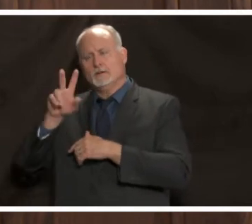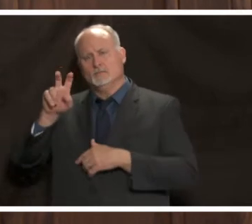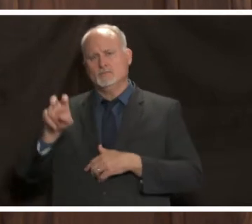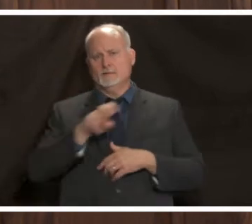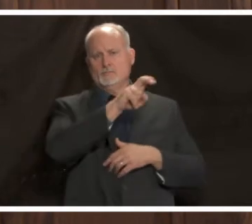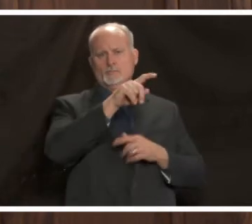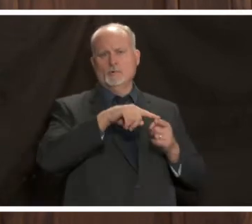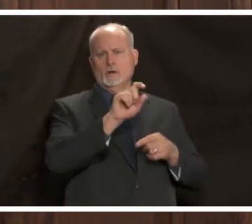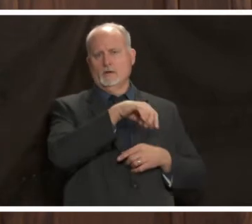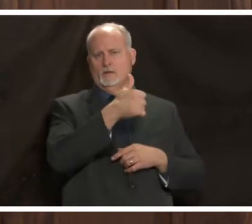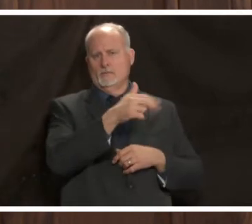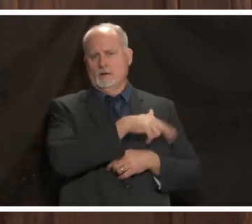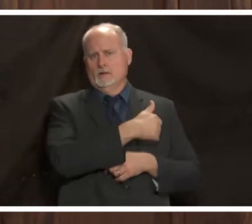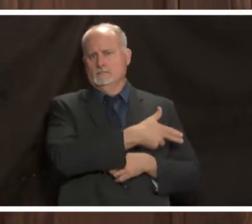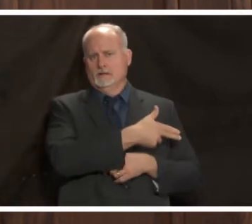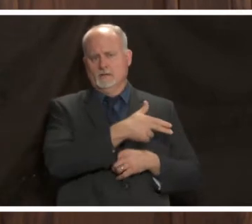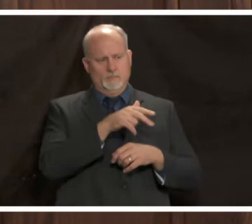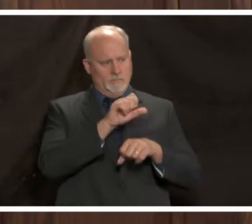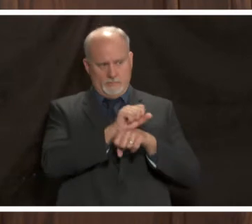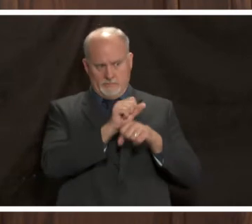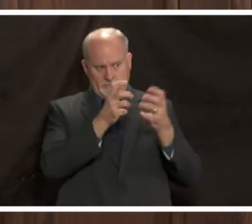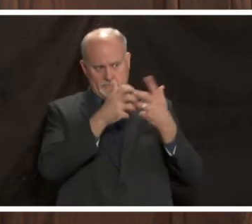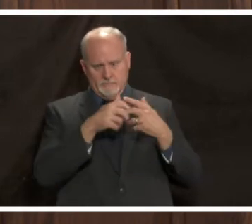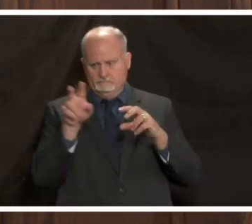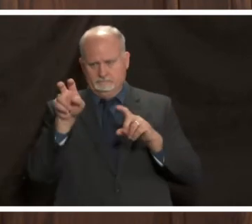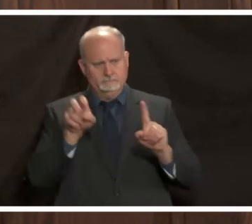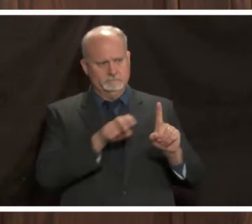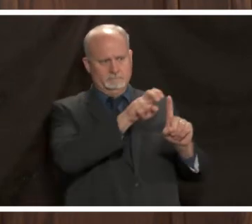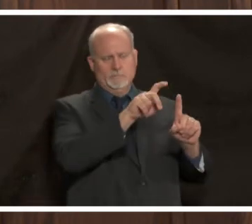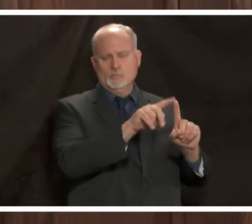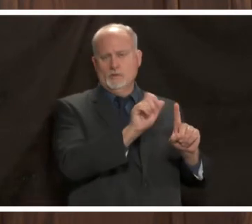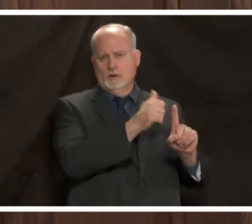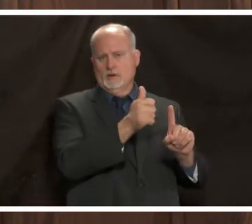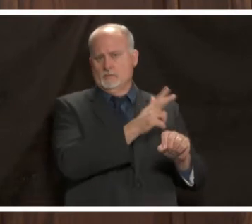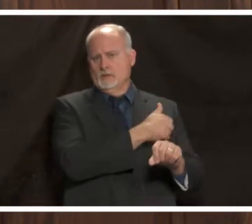with those facilities in their transfer centers to arrange transfer to the other facilities